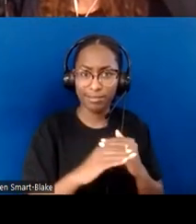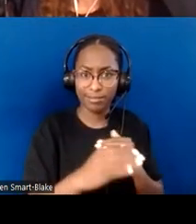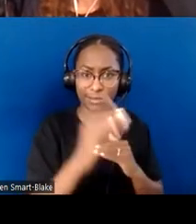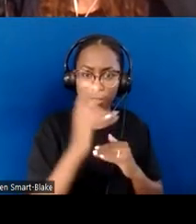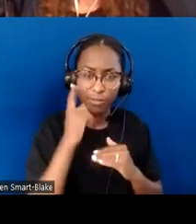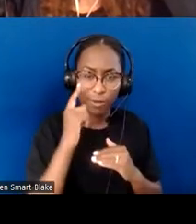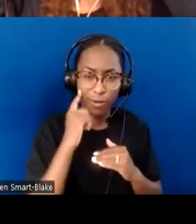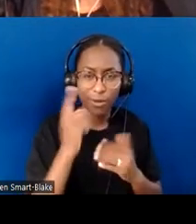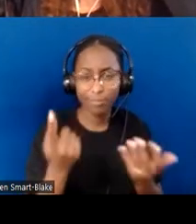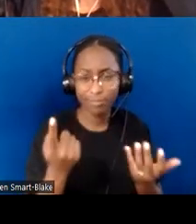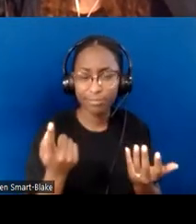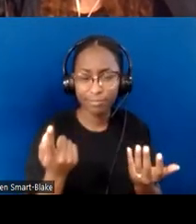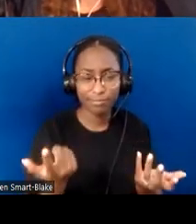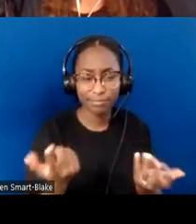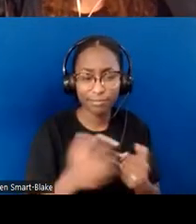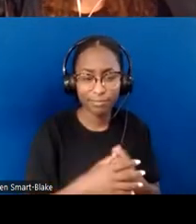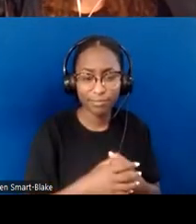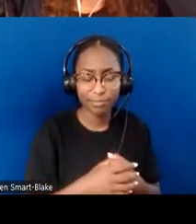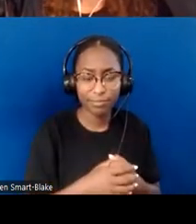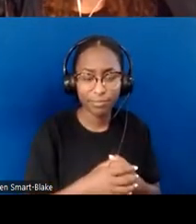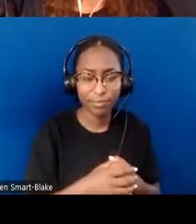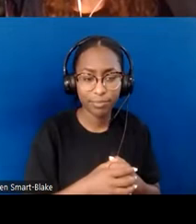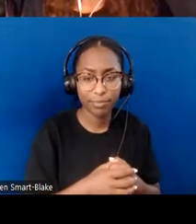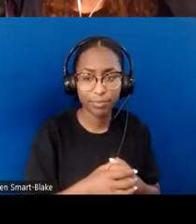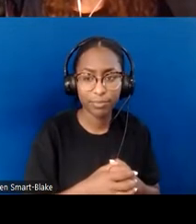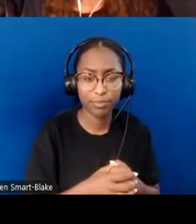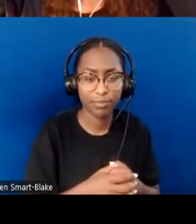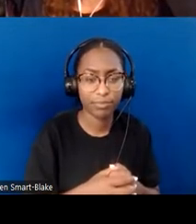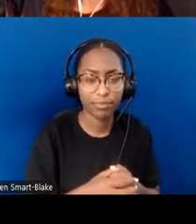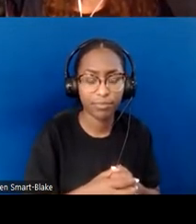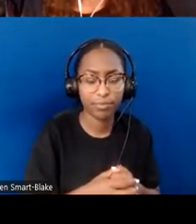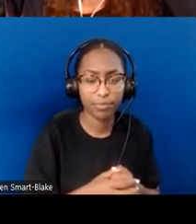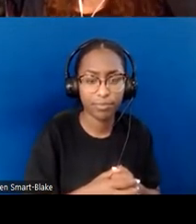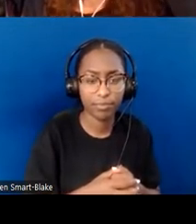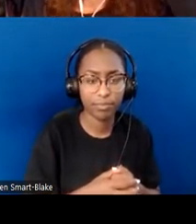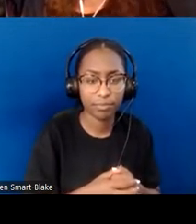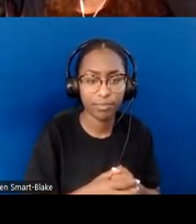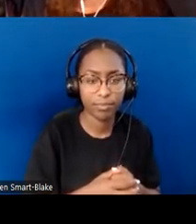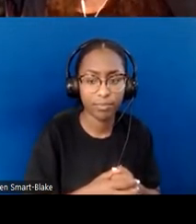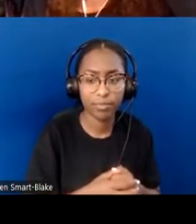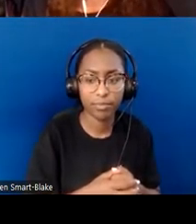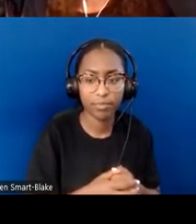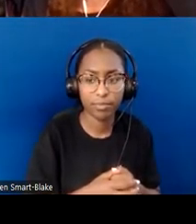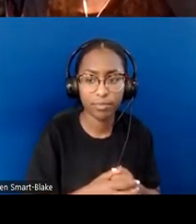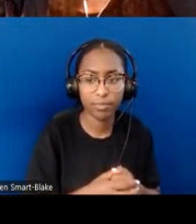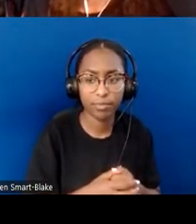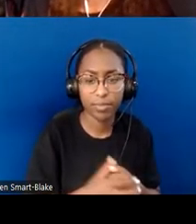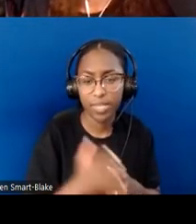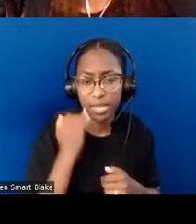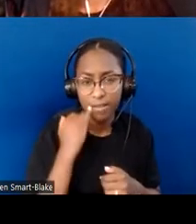an image on a screen where I have only images and music coming in. Who is that designed for?